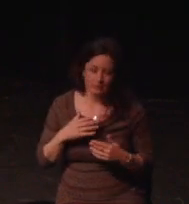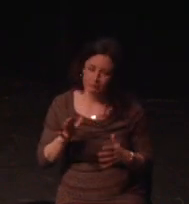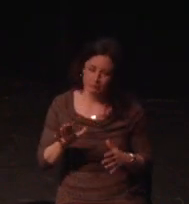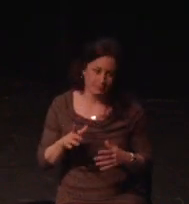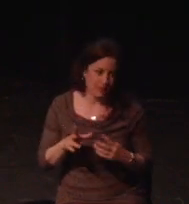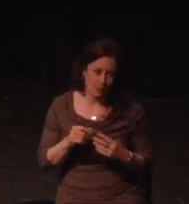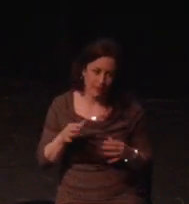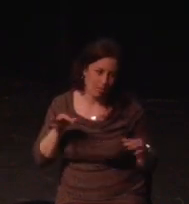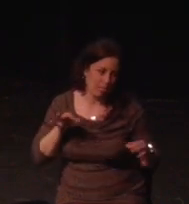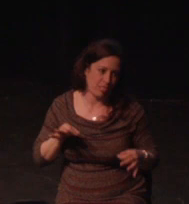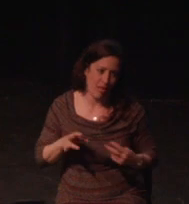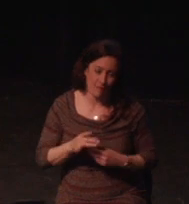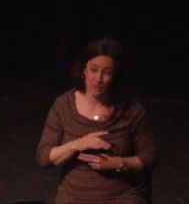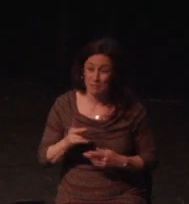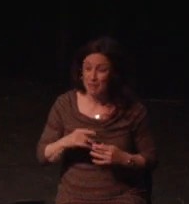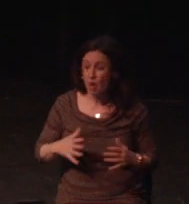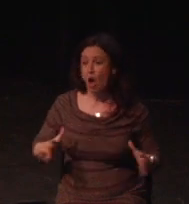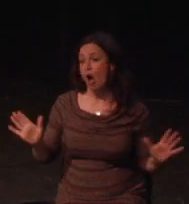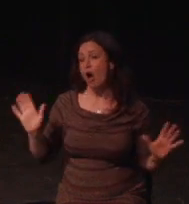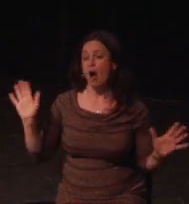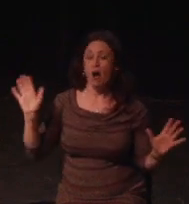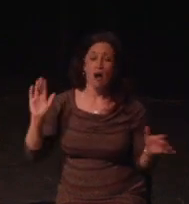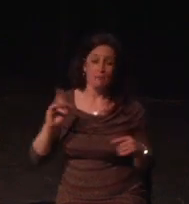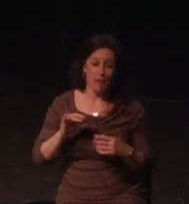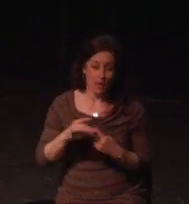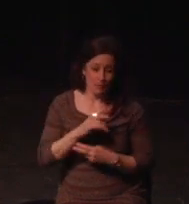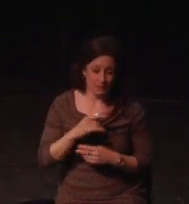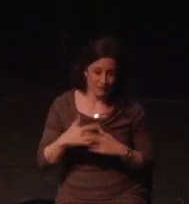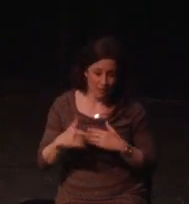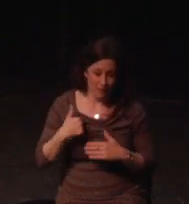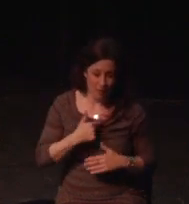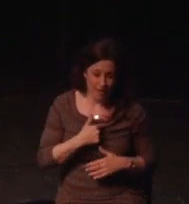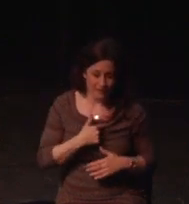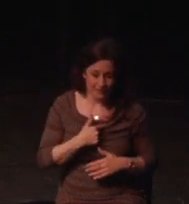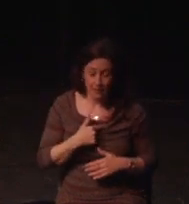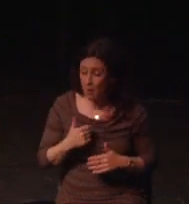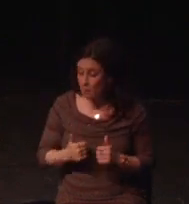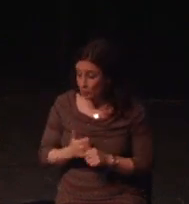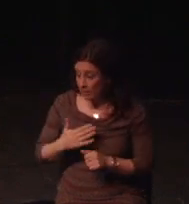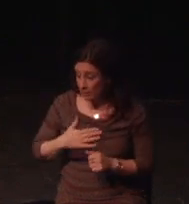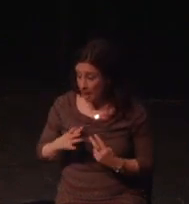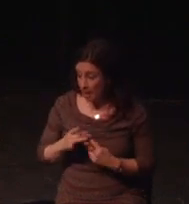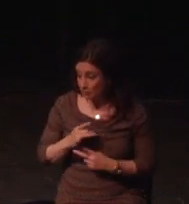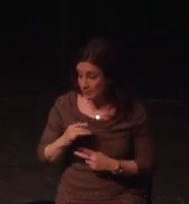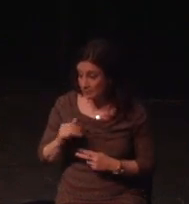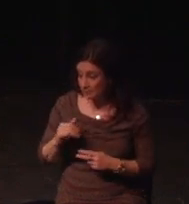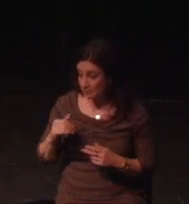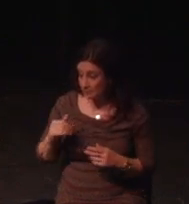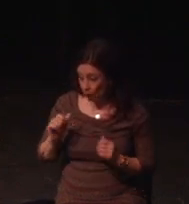to think of us as integral to the accessibility that is for us. So, now my origin story is covered let's get into the nitty-gritty. Games have been my company, my community, my adventure, my therapy,